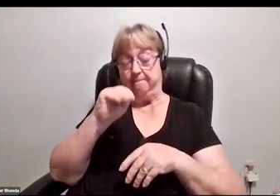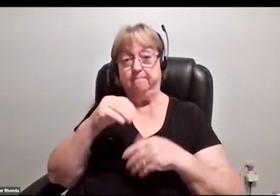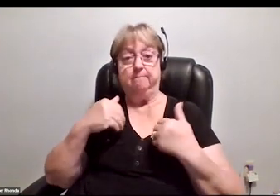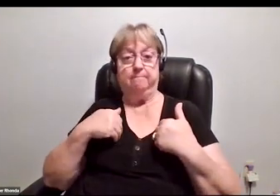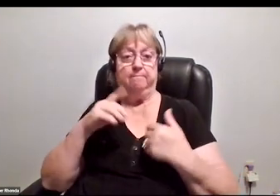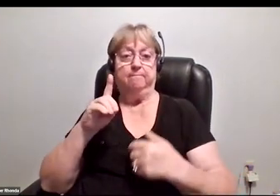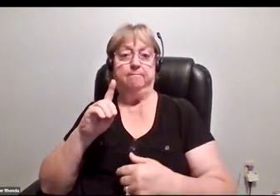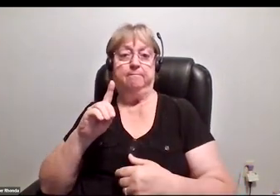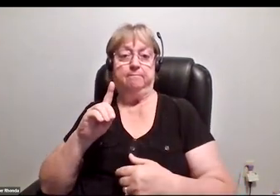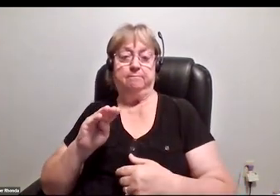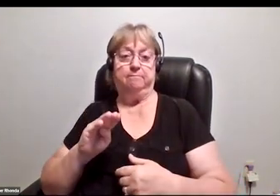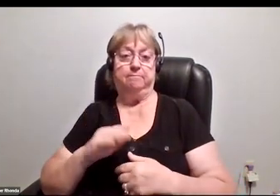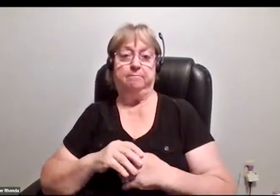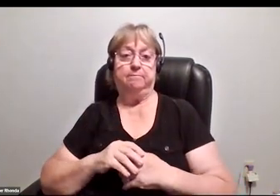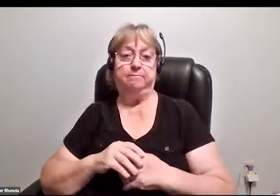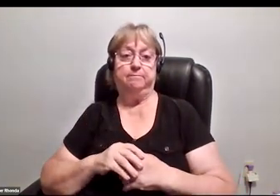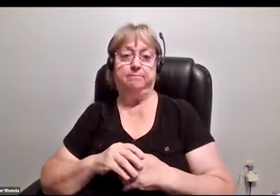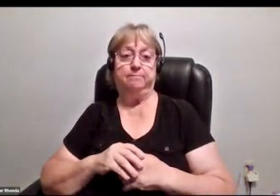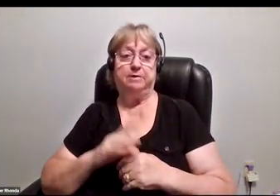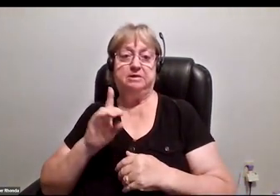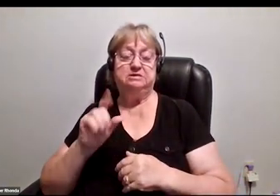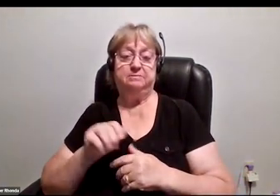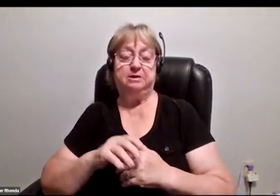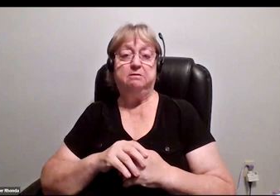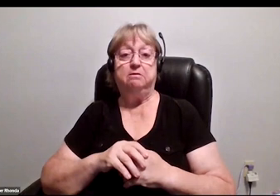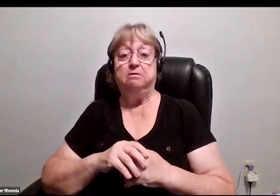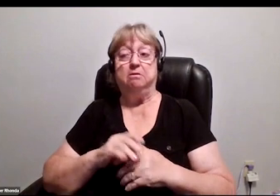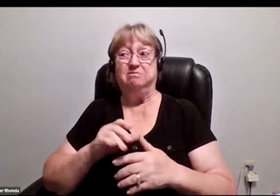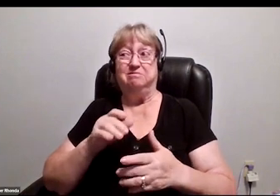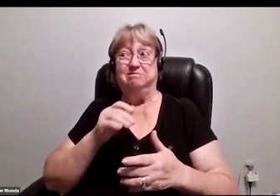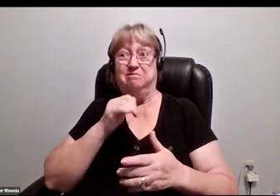That's really not representative of the actual percentage.